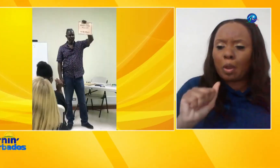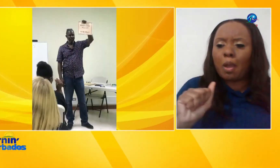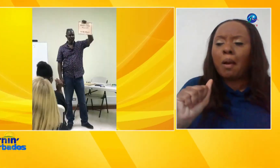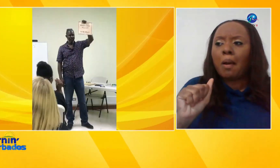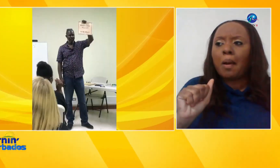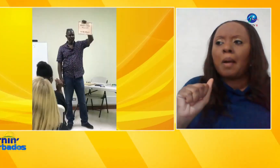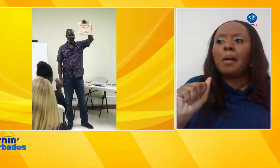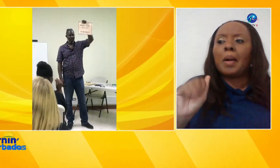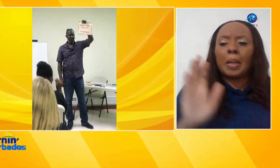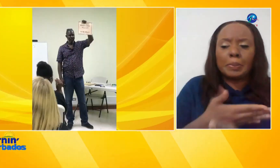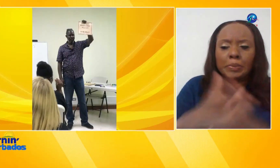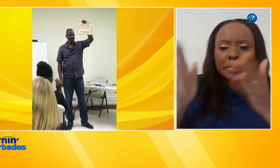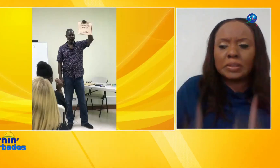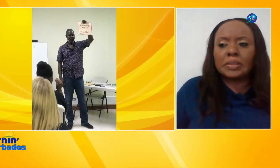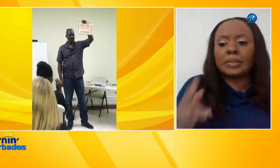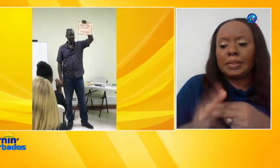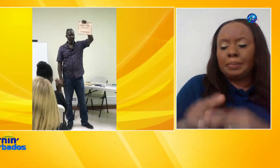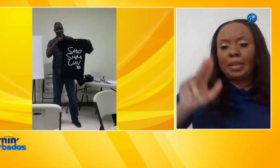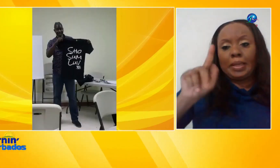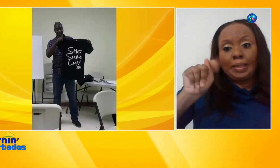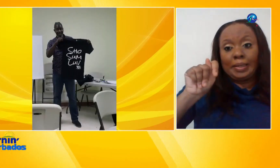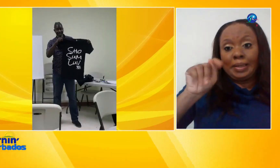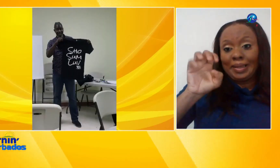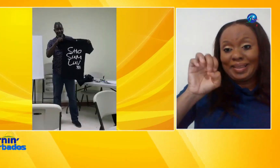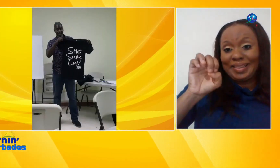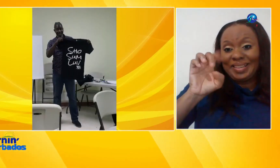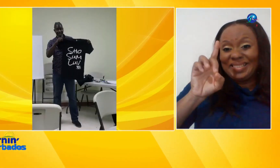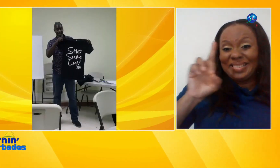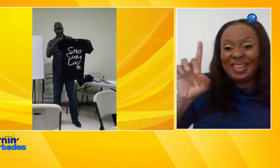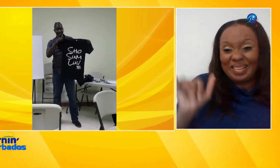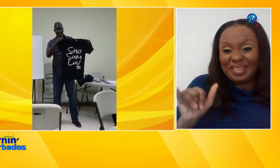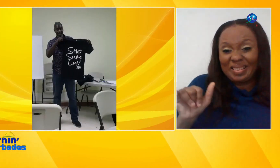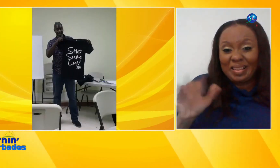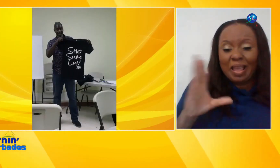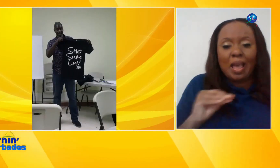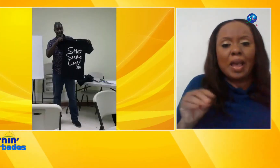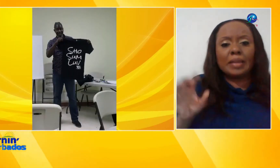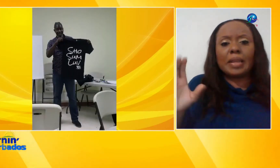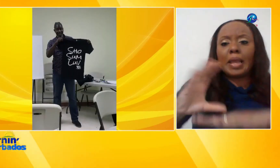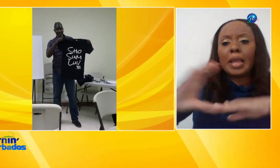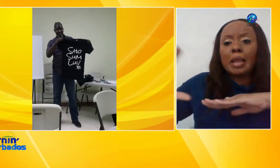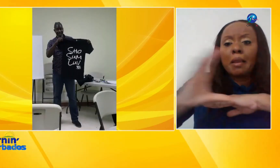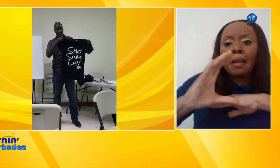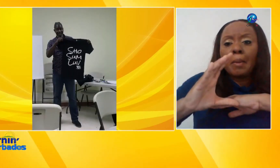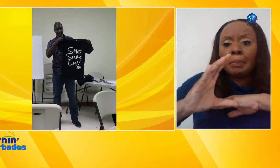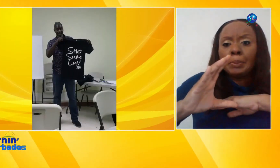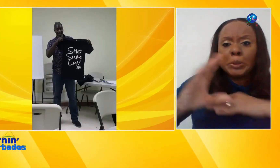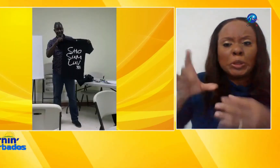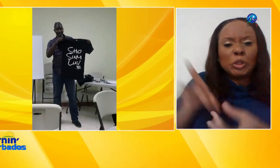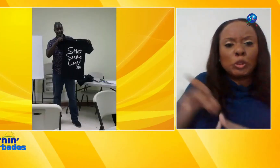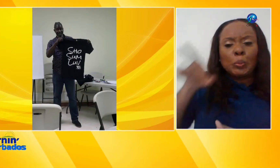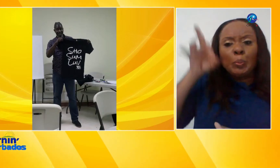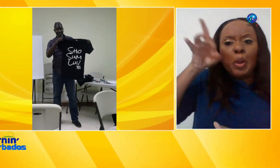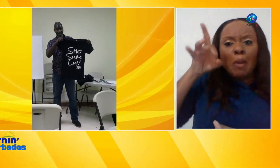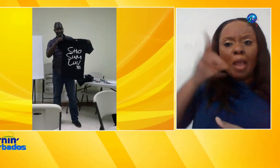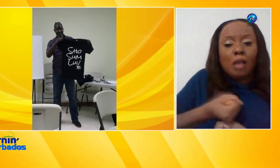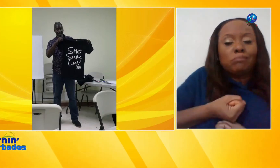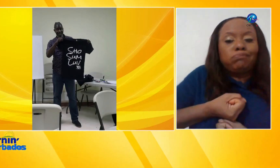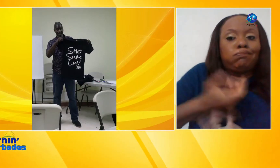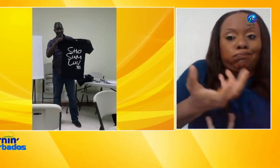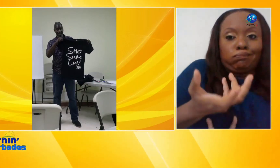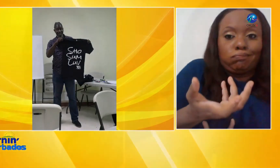and bringing the spirit of the carbon into our music track although the music teacher